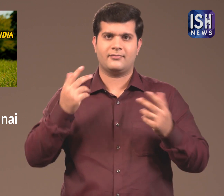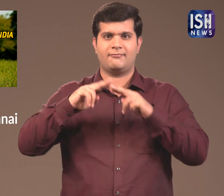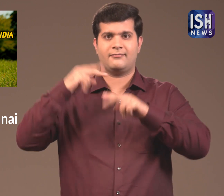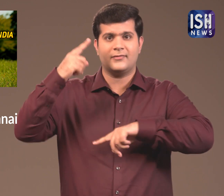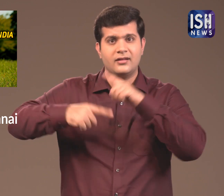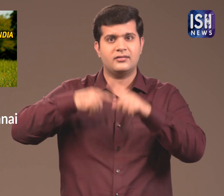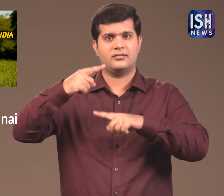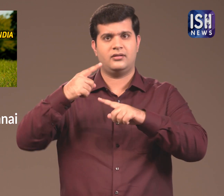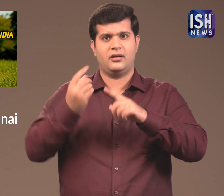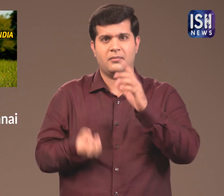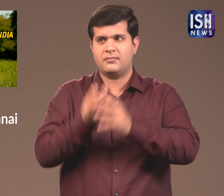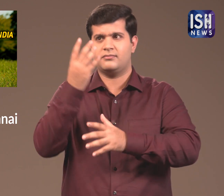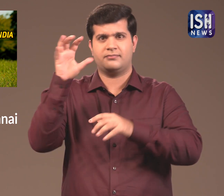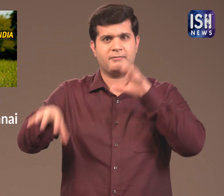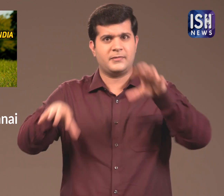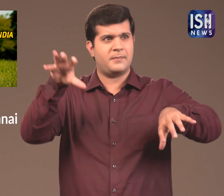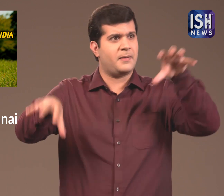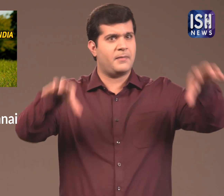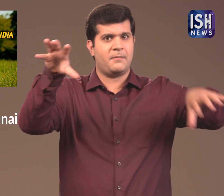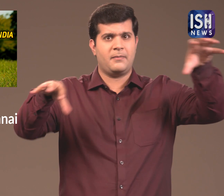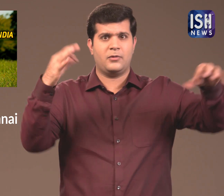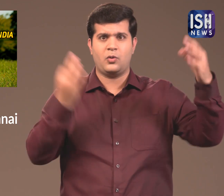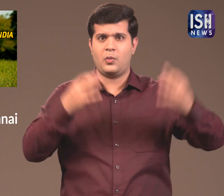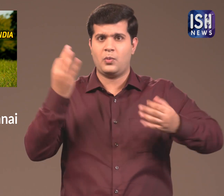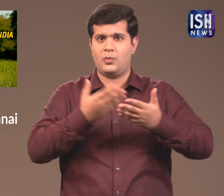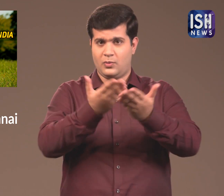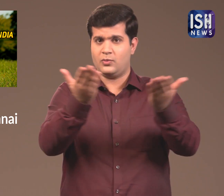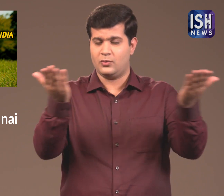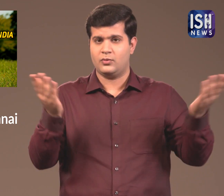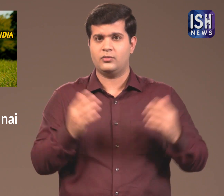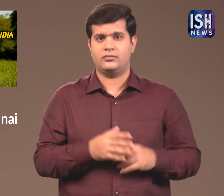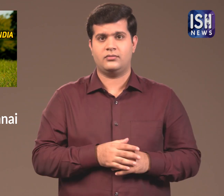It is the rapid growth of factories that are coming up everywhere.